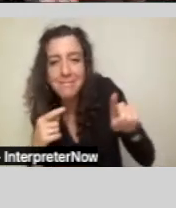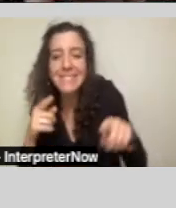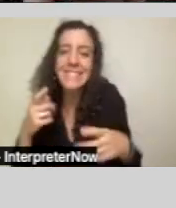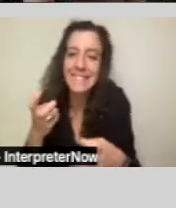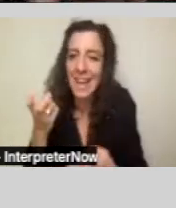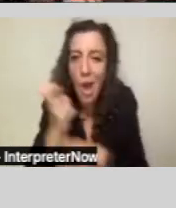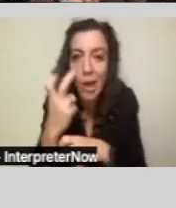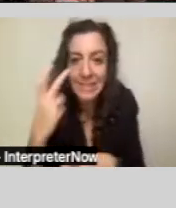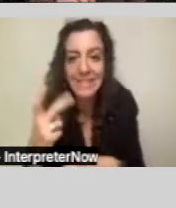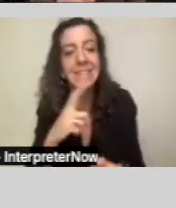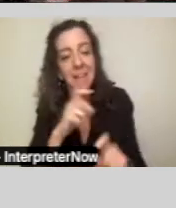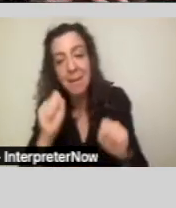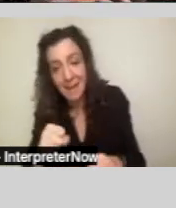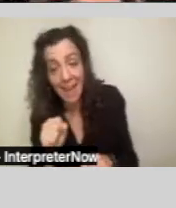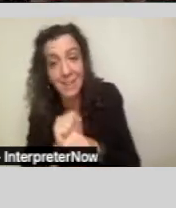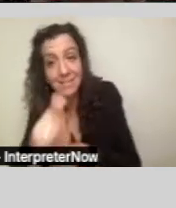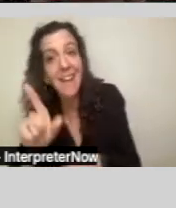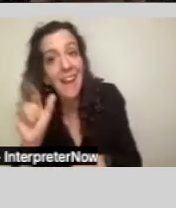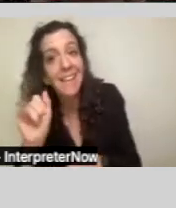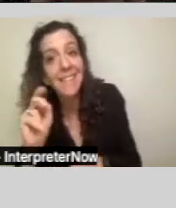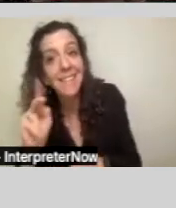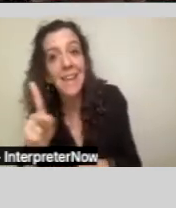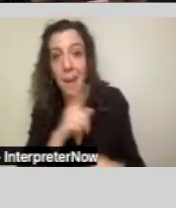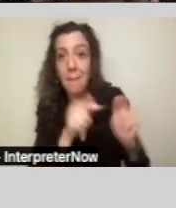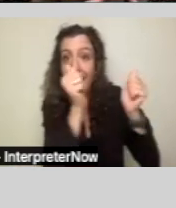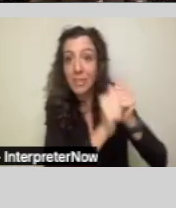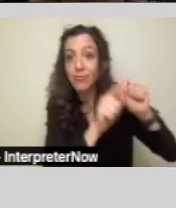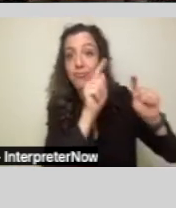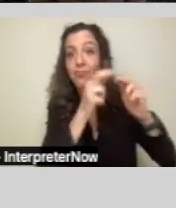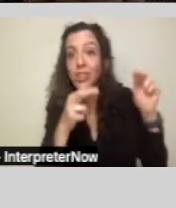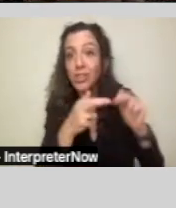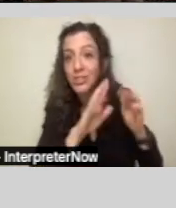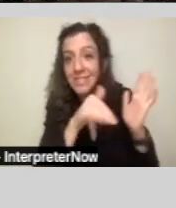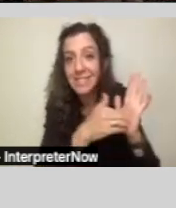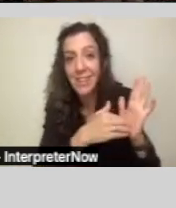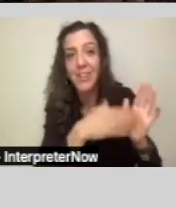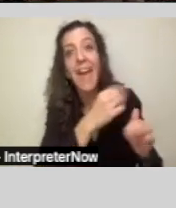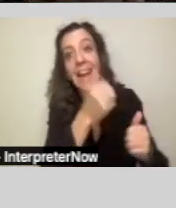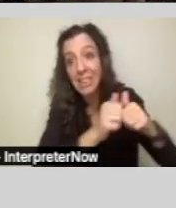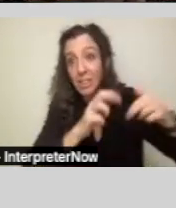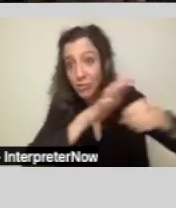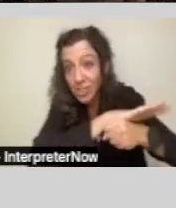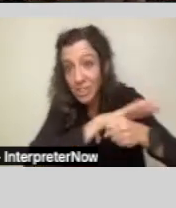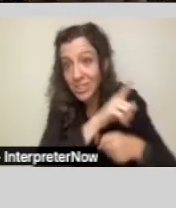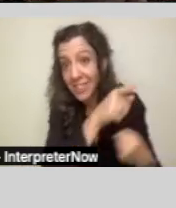that just identifies the different regional centers and all the geographic regions that they support.